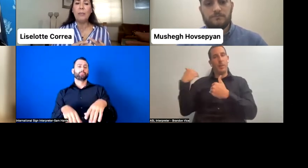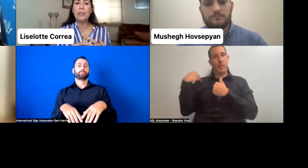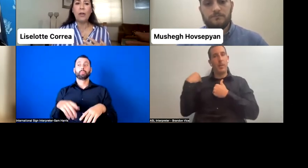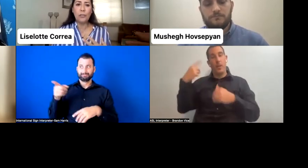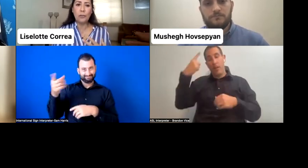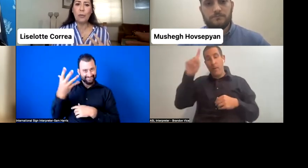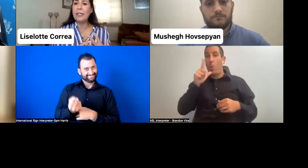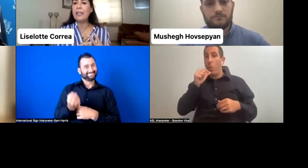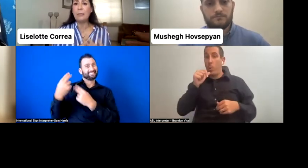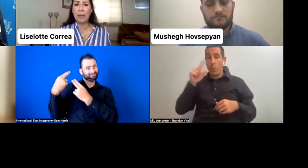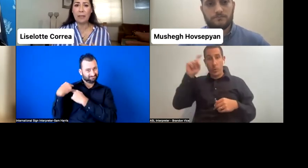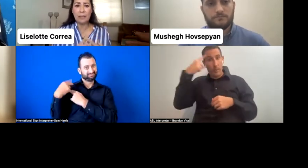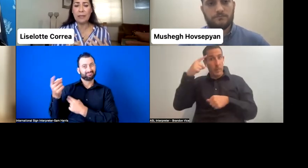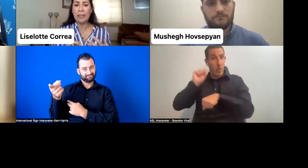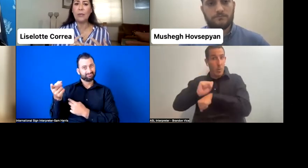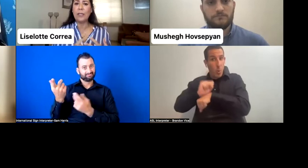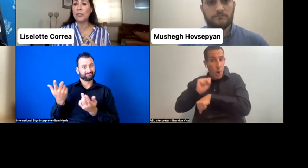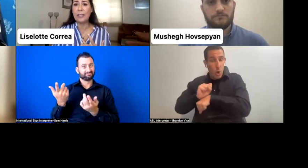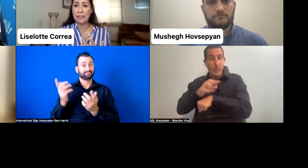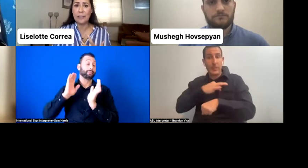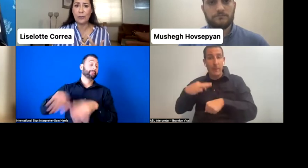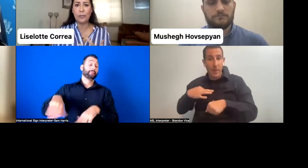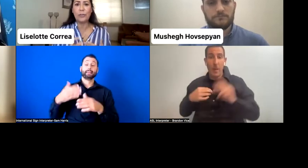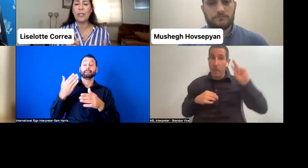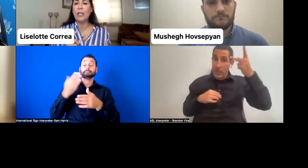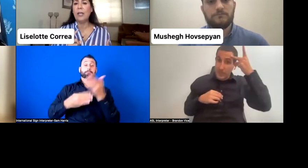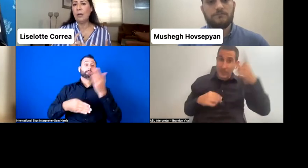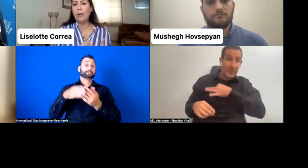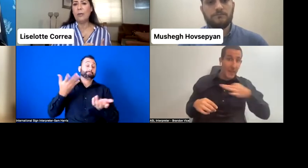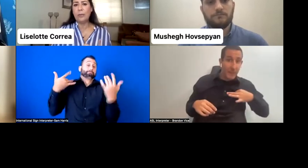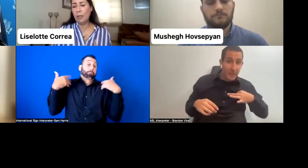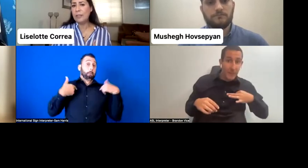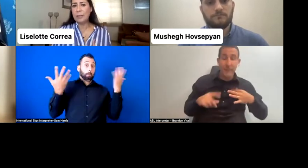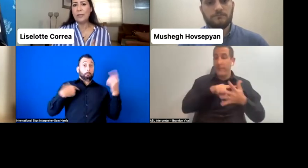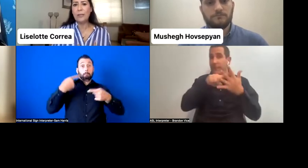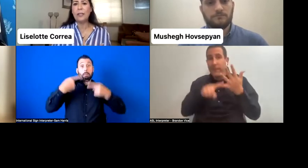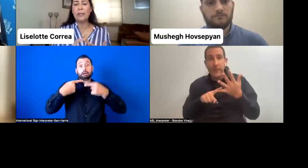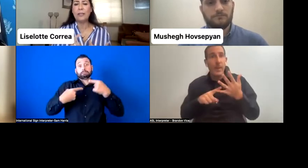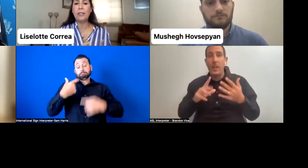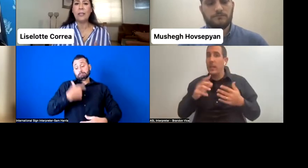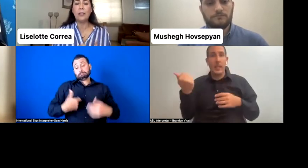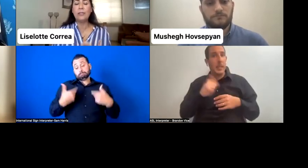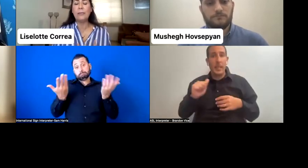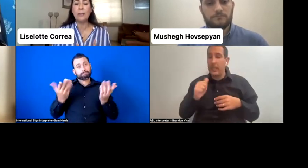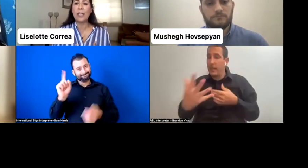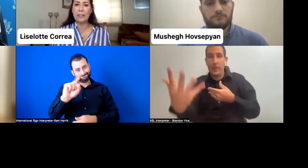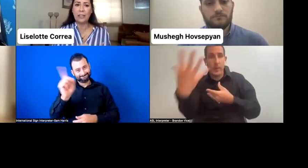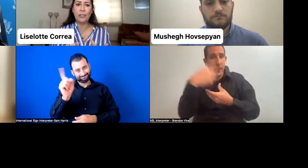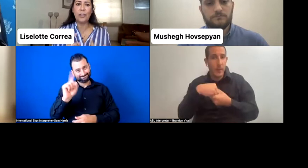but also to political parties, educational institutions, non-civil societies, non-civil organizations,